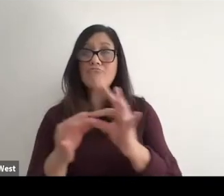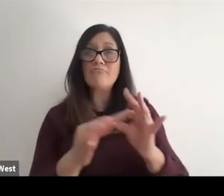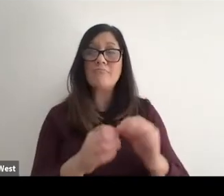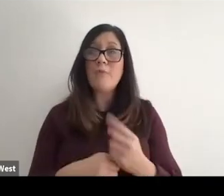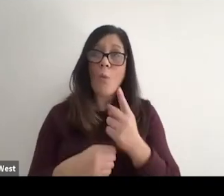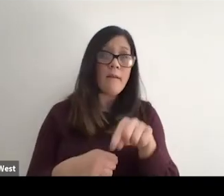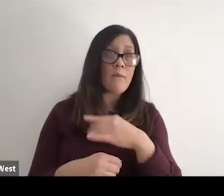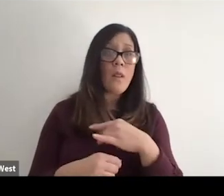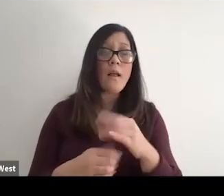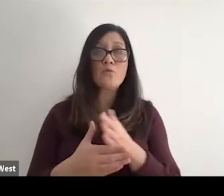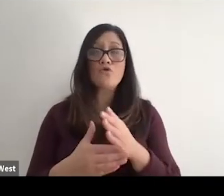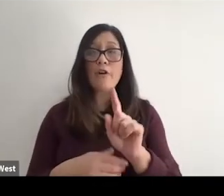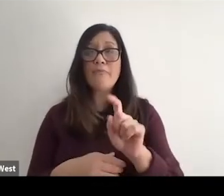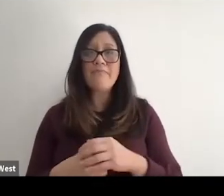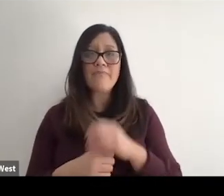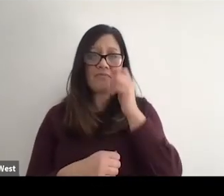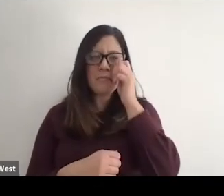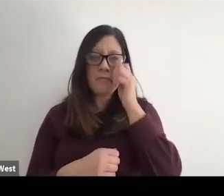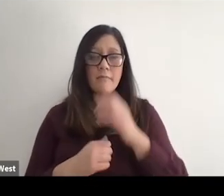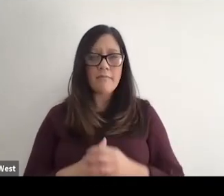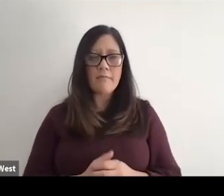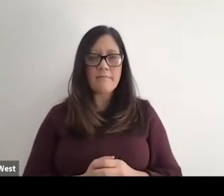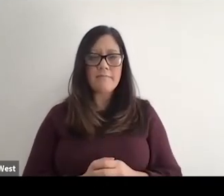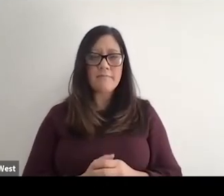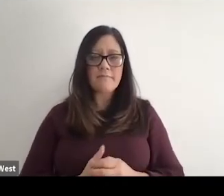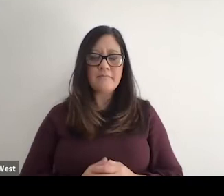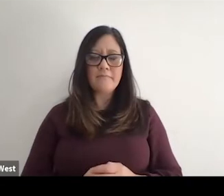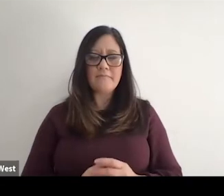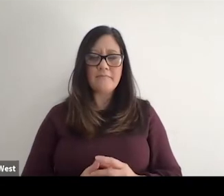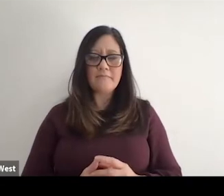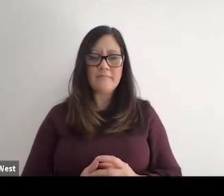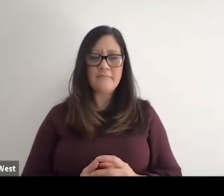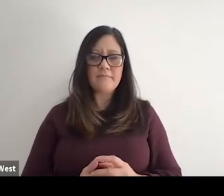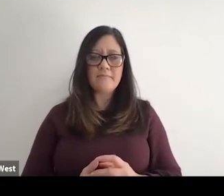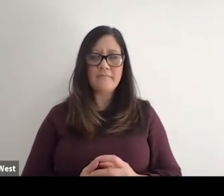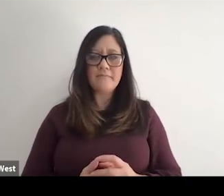One of you would like to share.